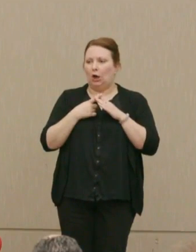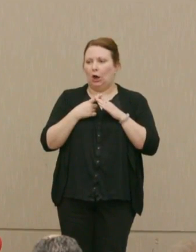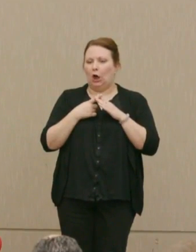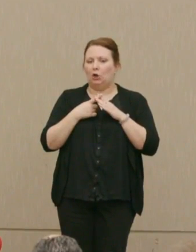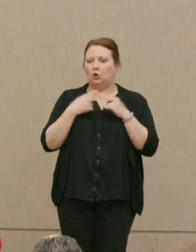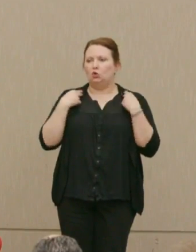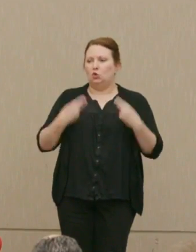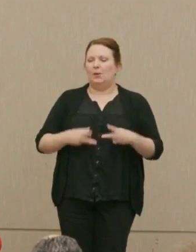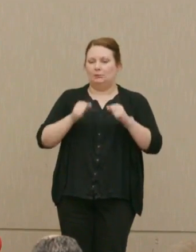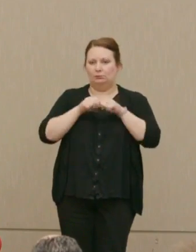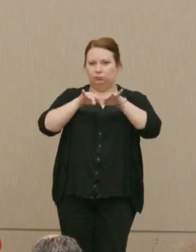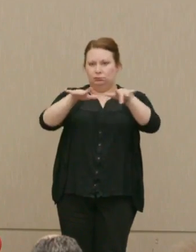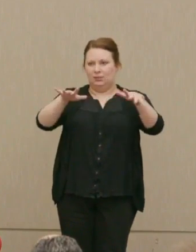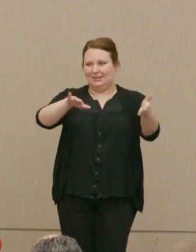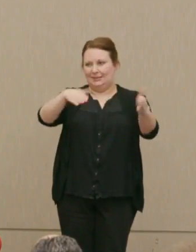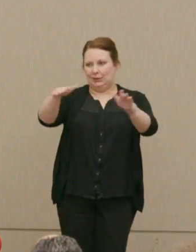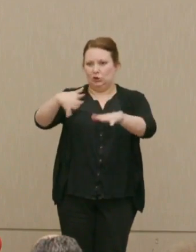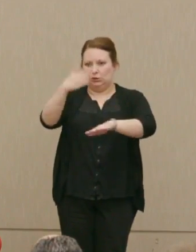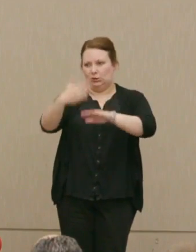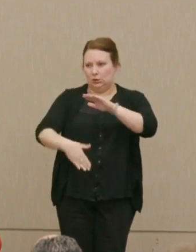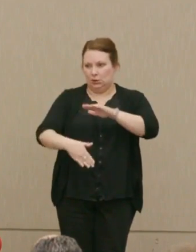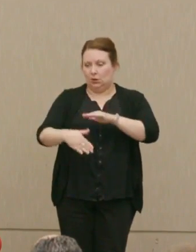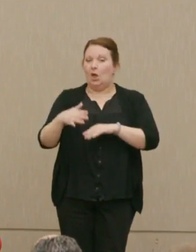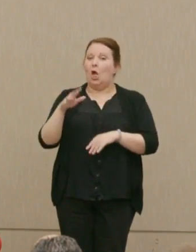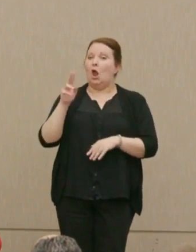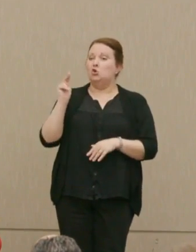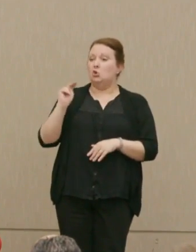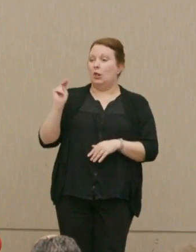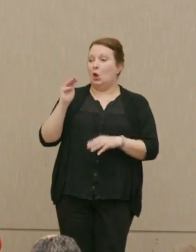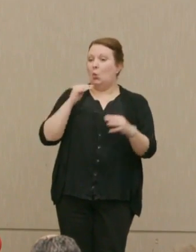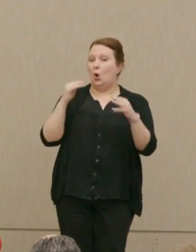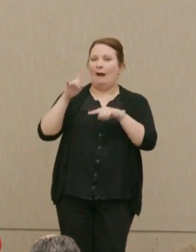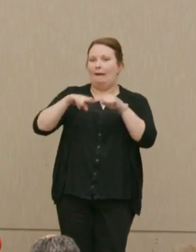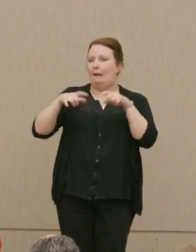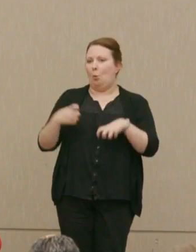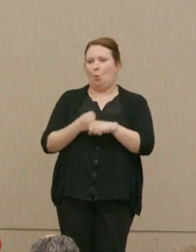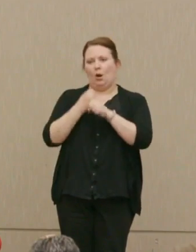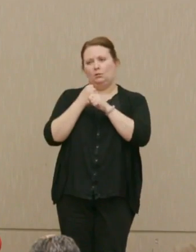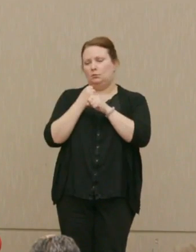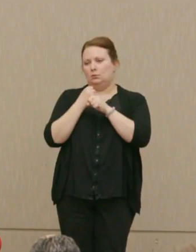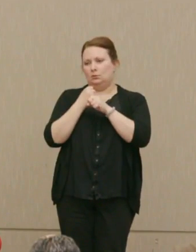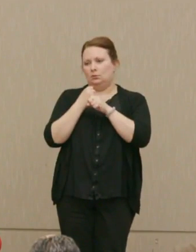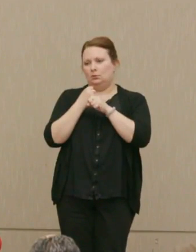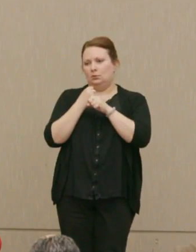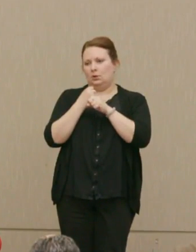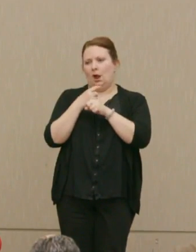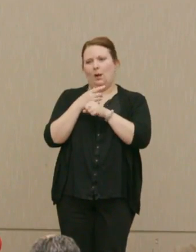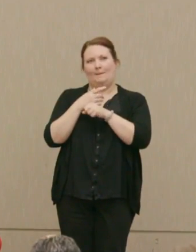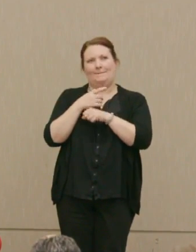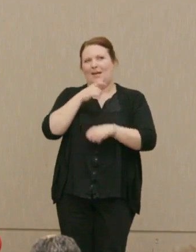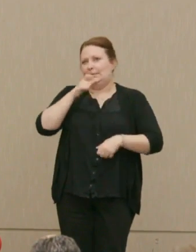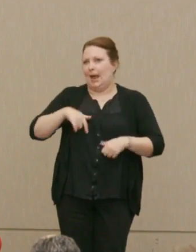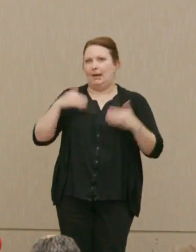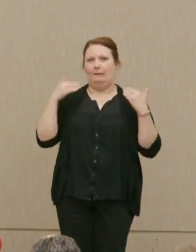Dr. Ellsberg: When Reagan said, "Nuclear war cannot be won, and must not be fought."